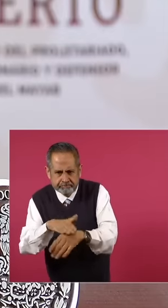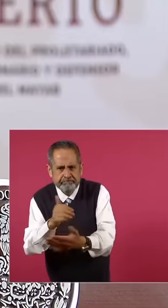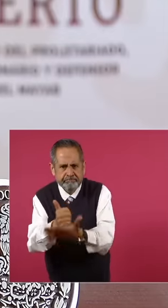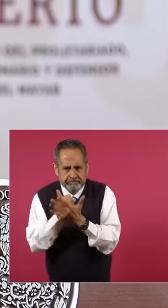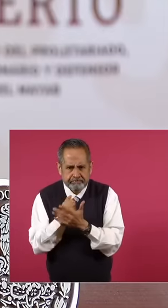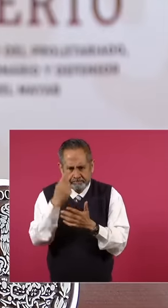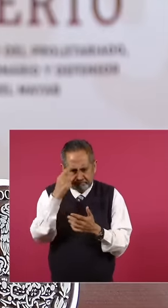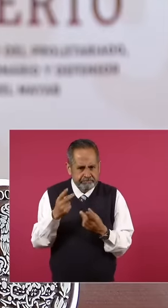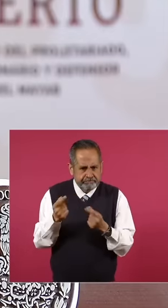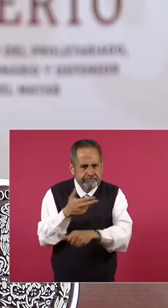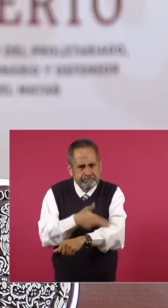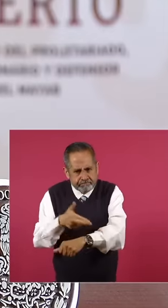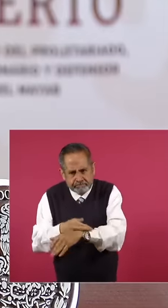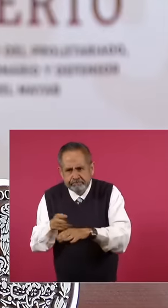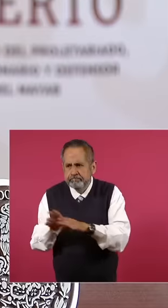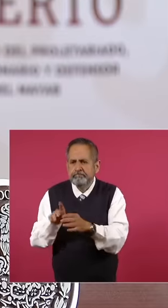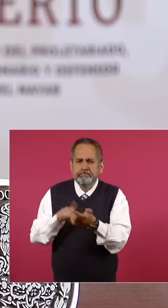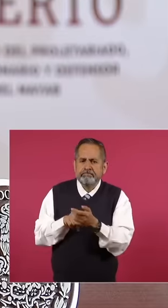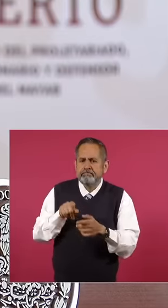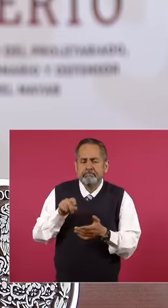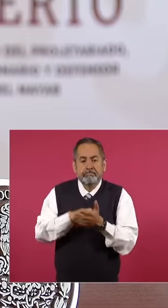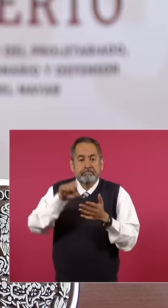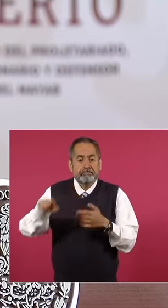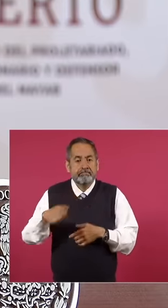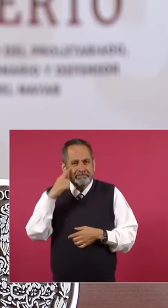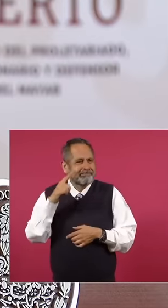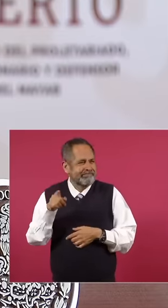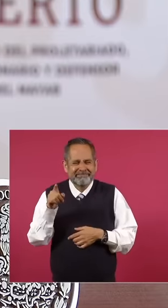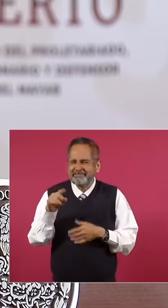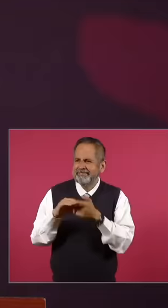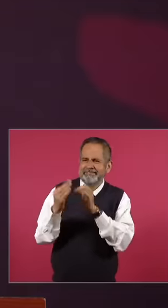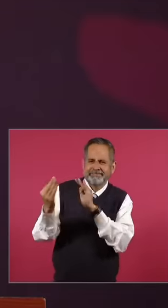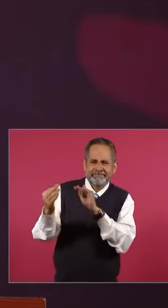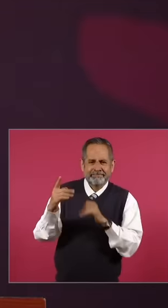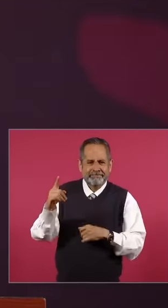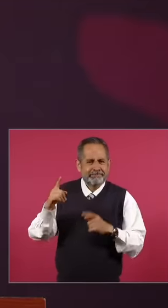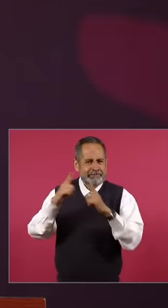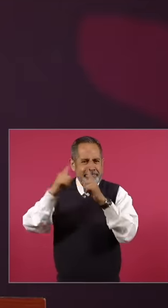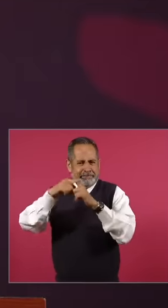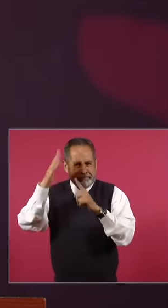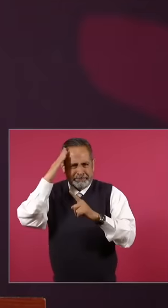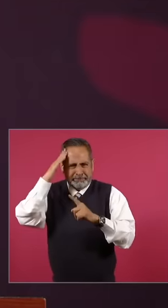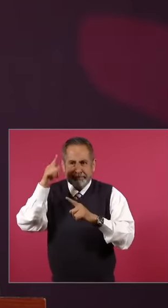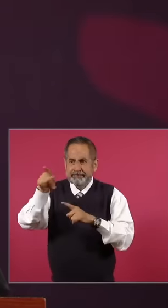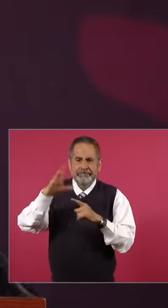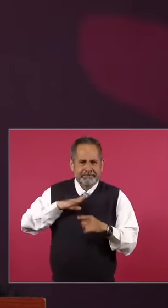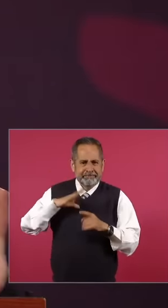speed up a little pick up an angel here for example in the metropolitan cathedral for it was